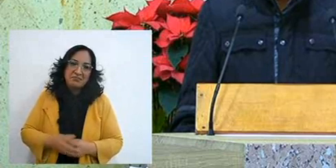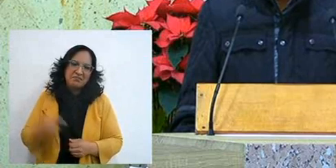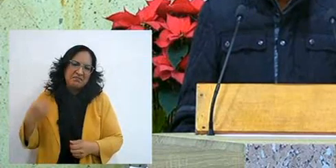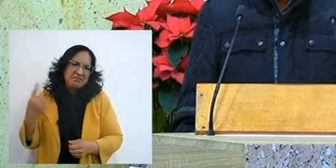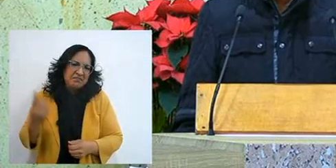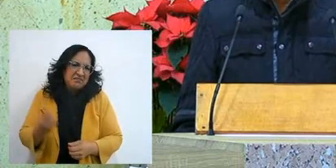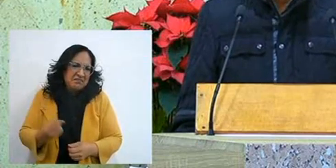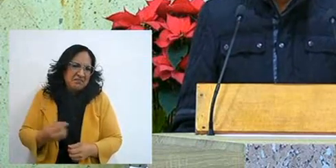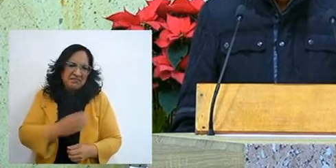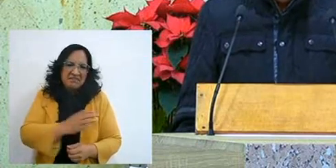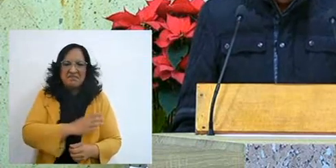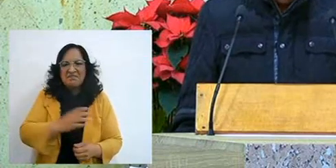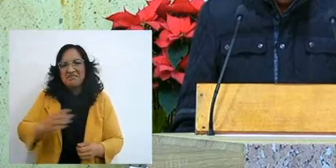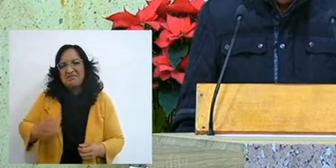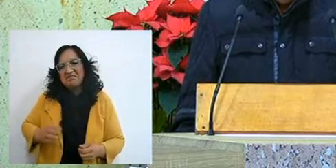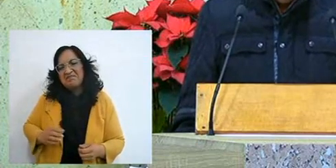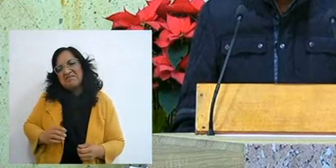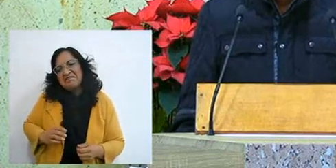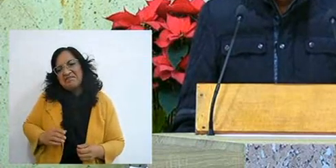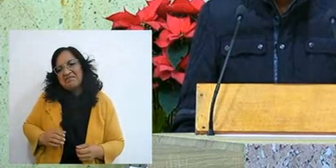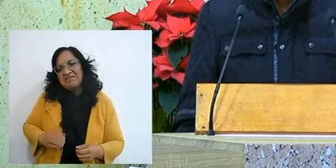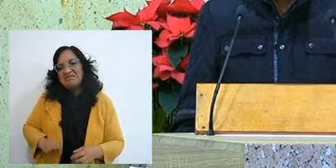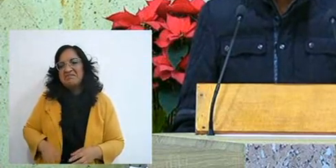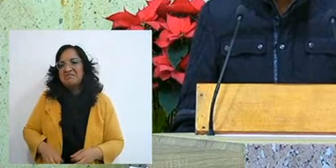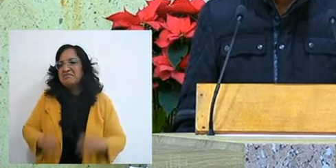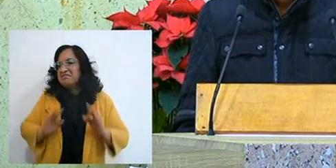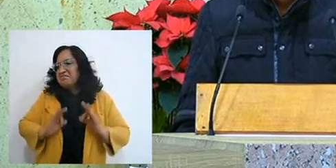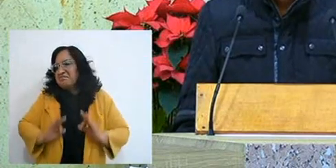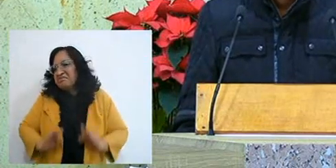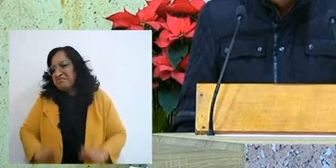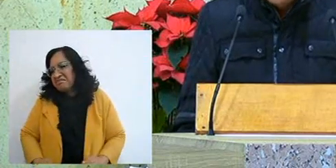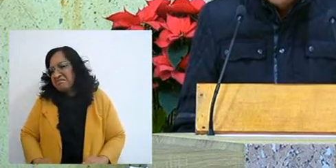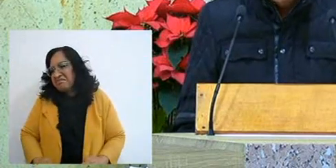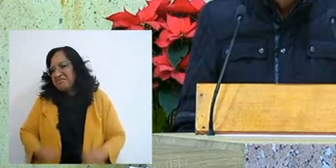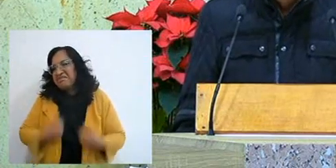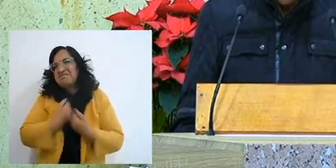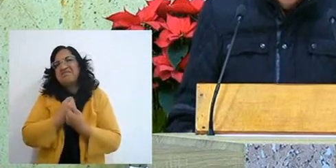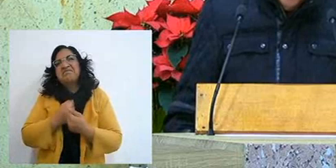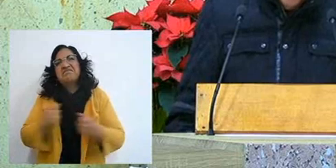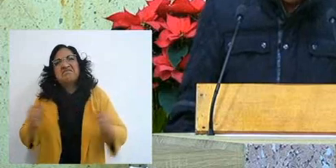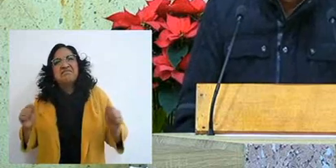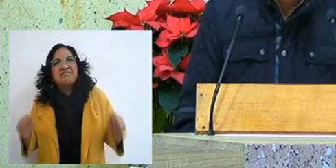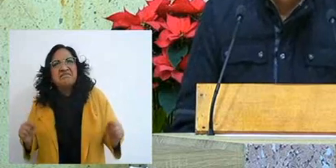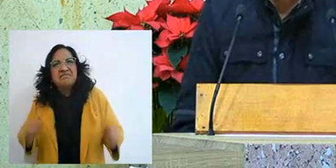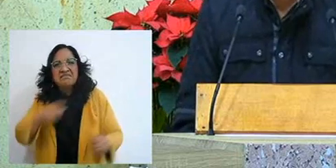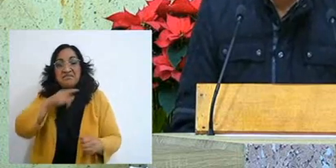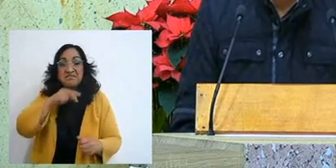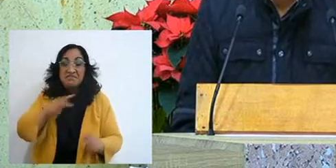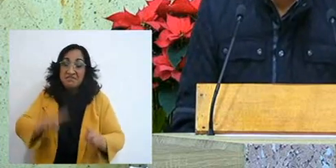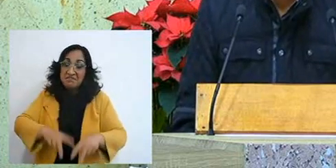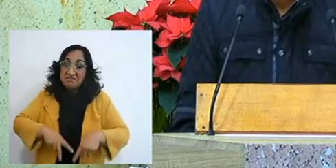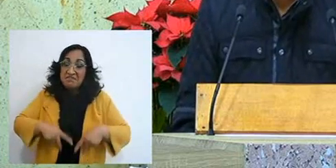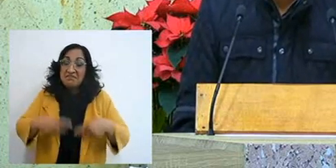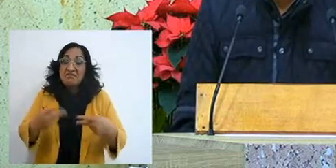and then with a life full of emptiness, frustration, anguish, depression